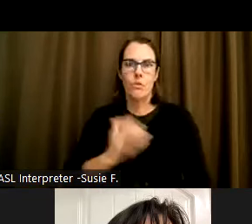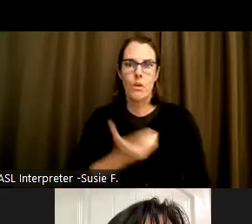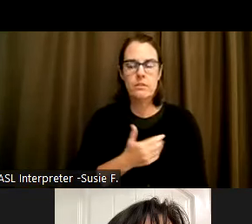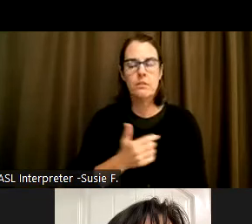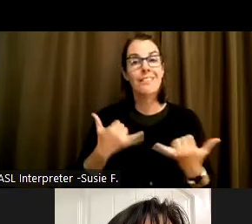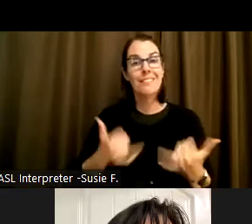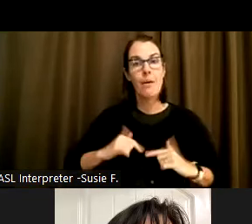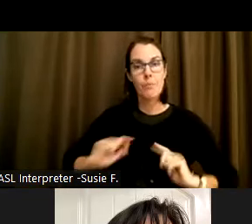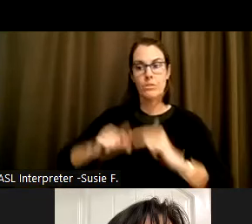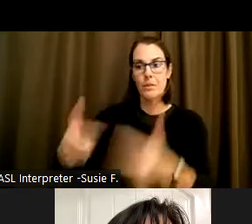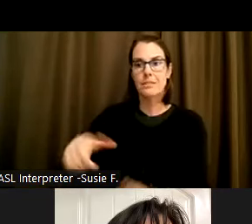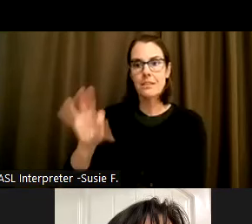what communities look like in Oregon.